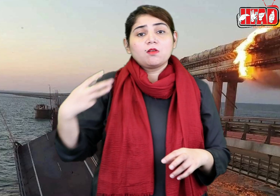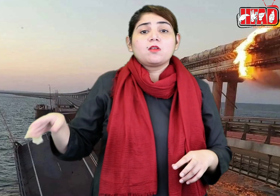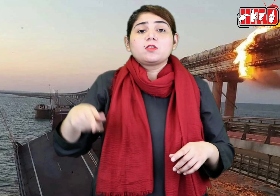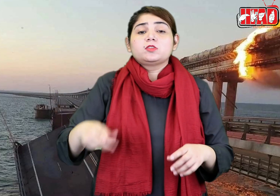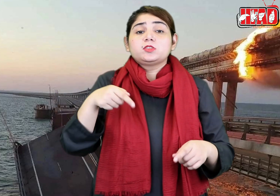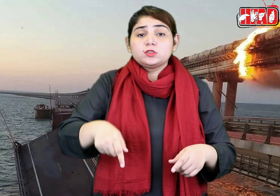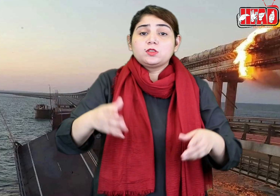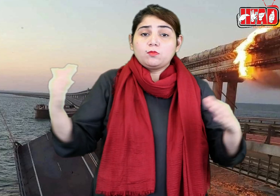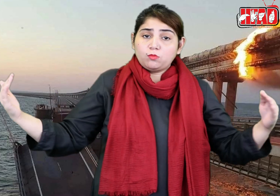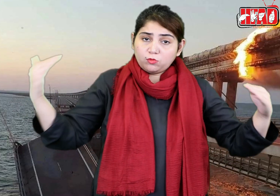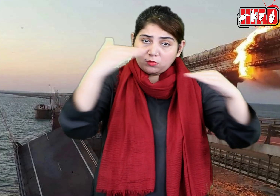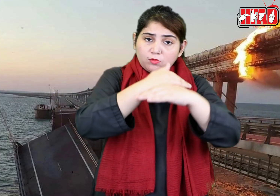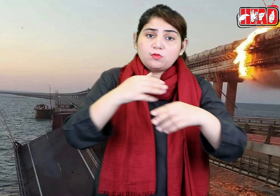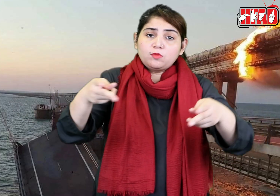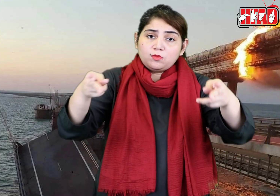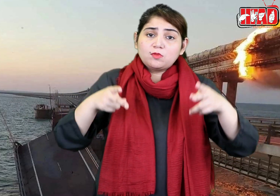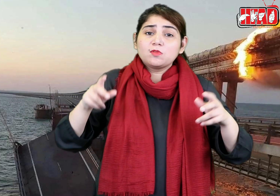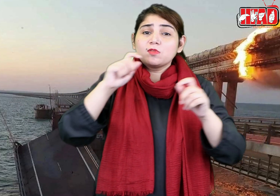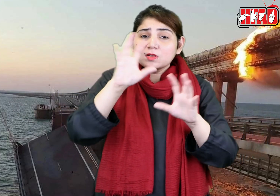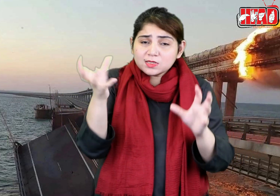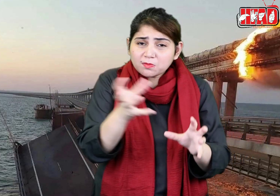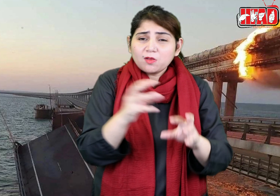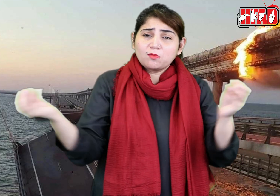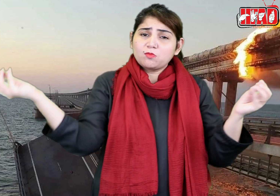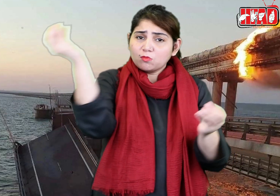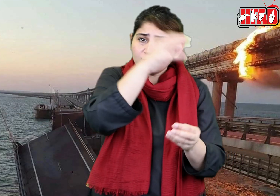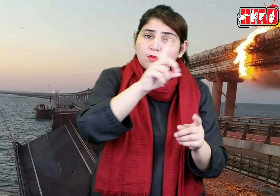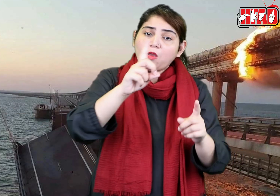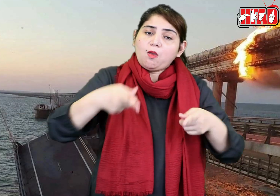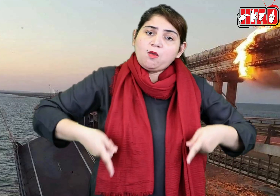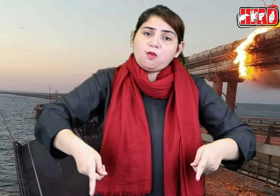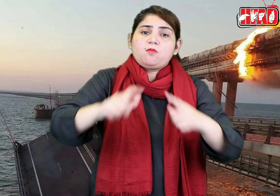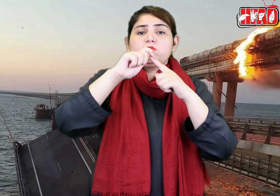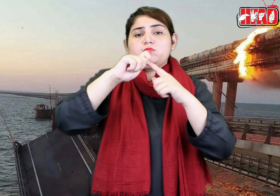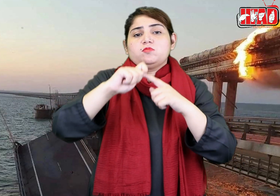This bridge was an important route for delivering Russian military equipment into Ukraine.